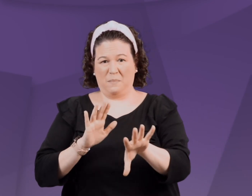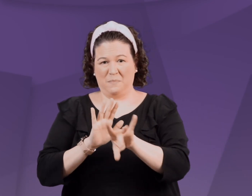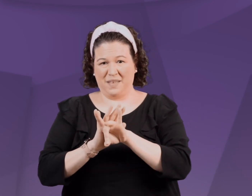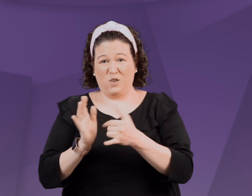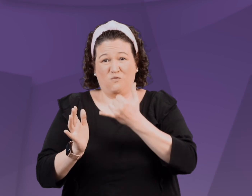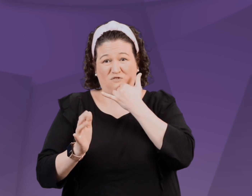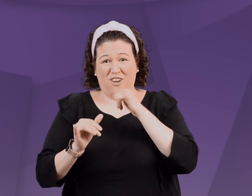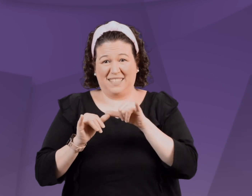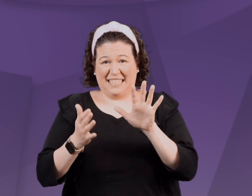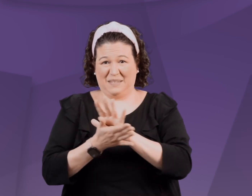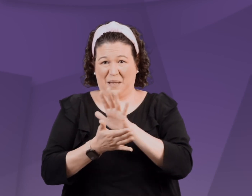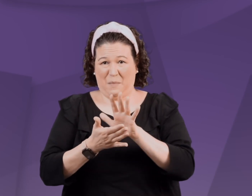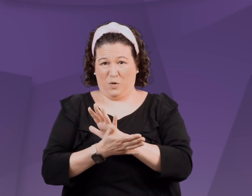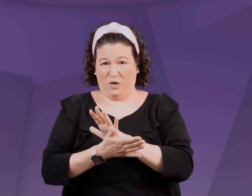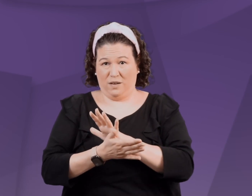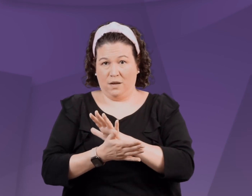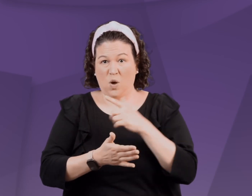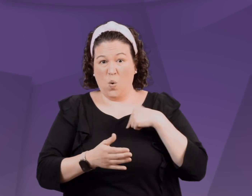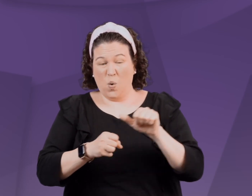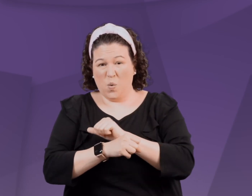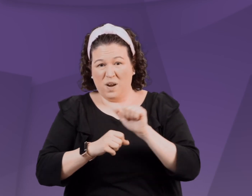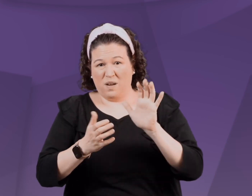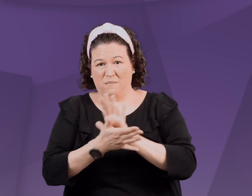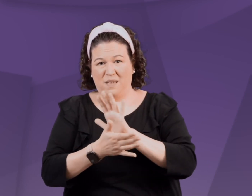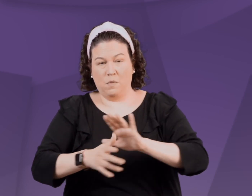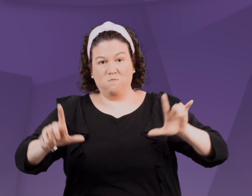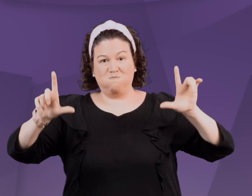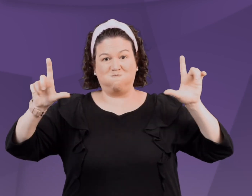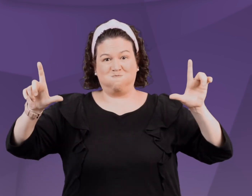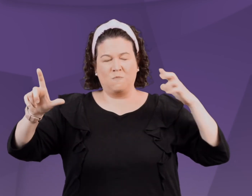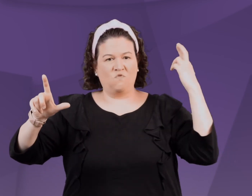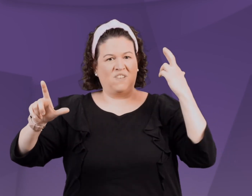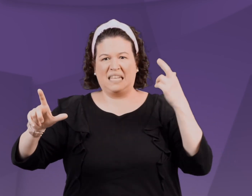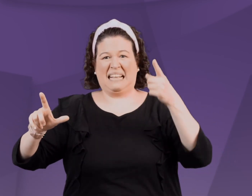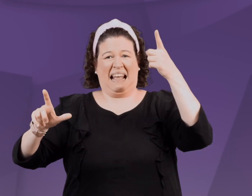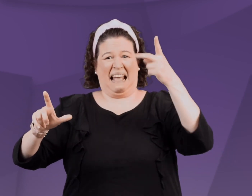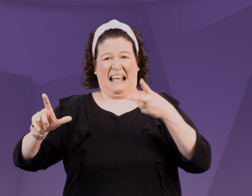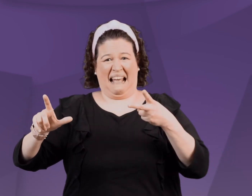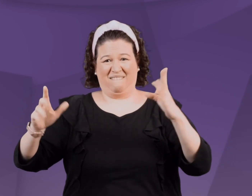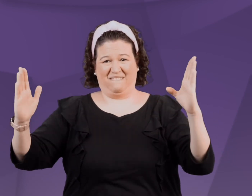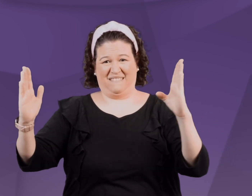But we realized we had initially used the wrong size paper and now she was trying